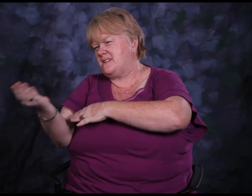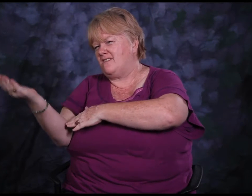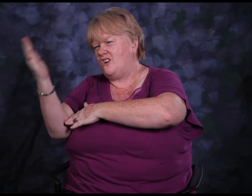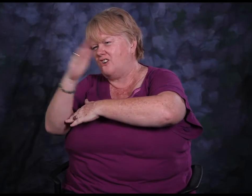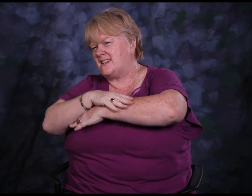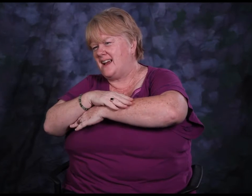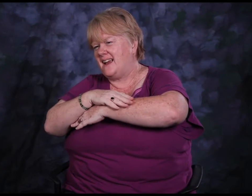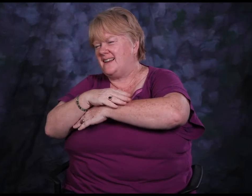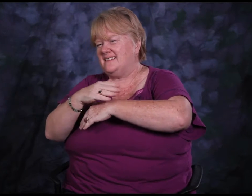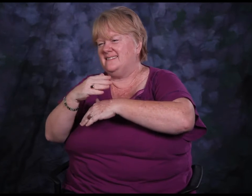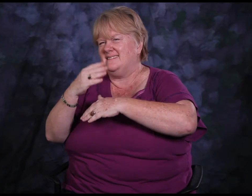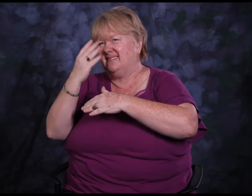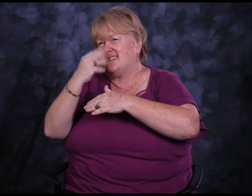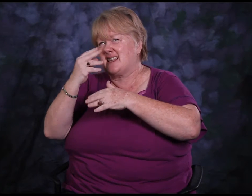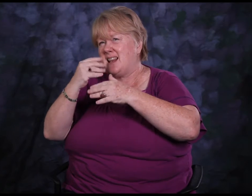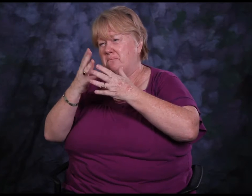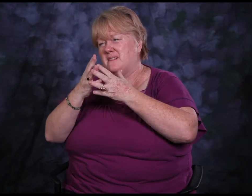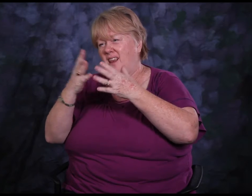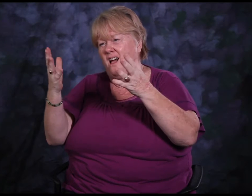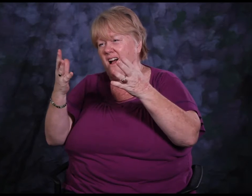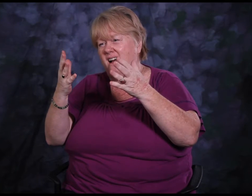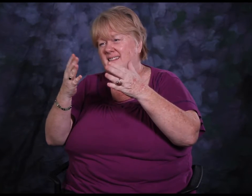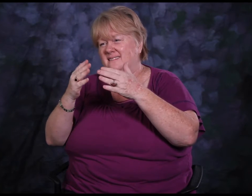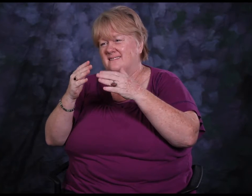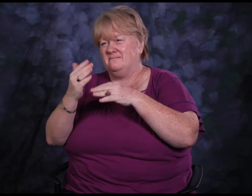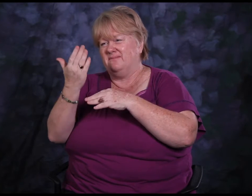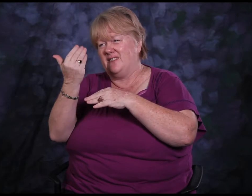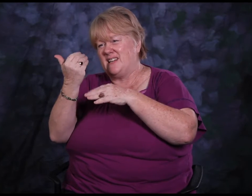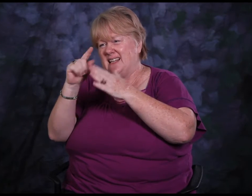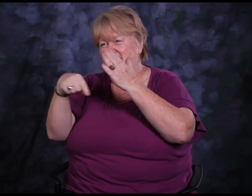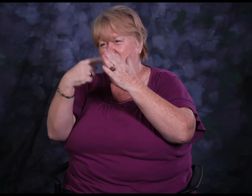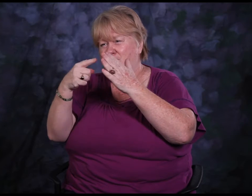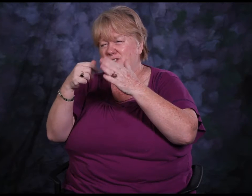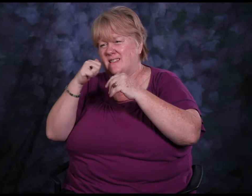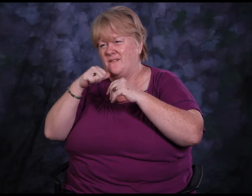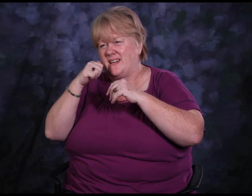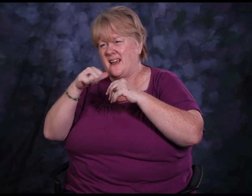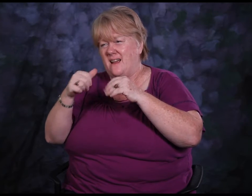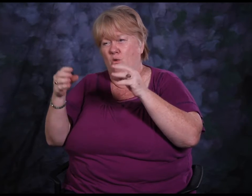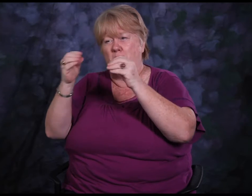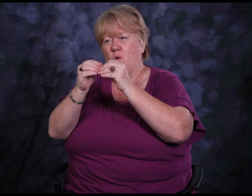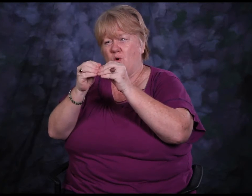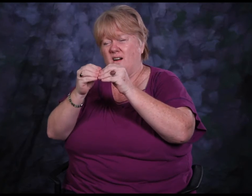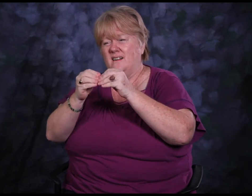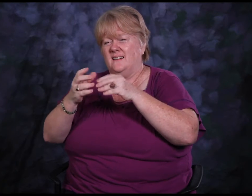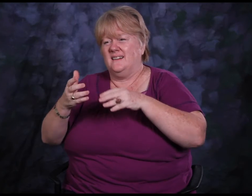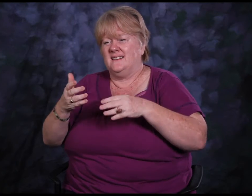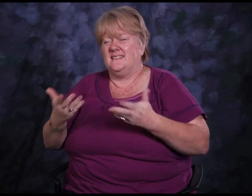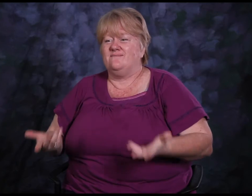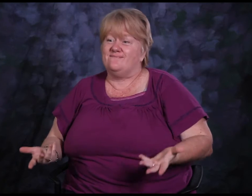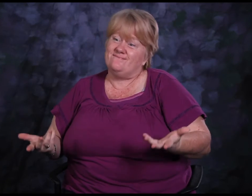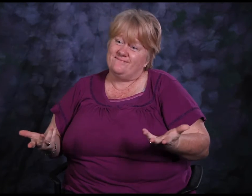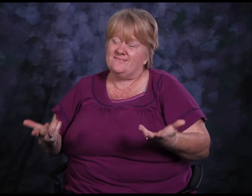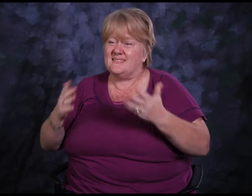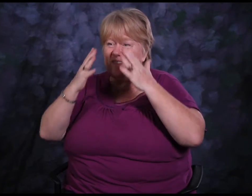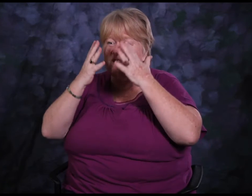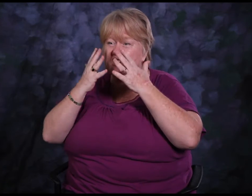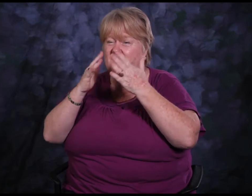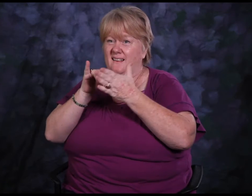I slept all day- maybe 15 hours a day. So unfortunately that was what my life was like back then before recovery.